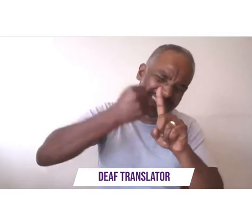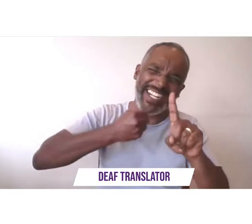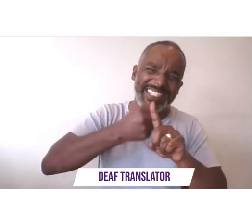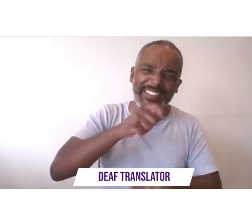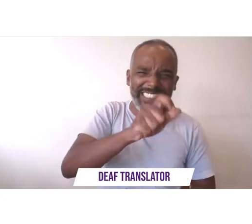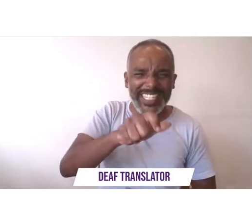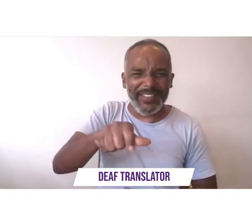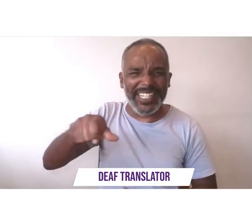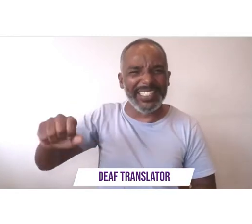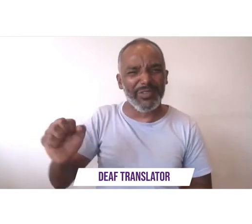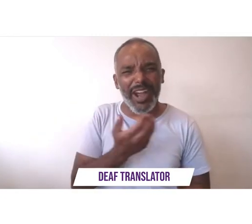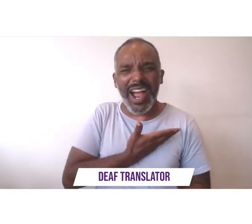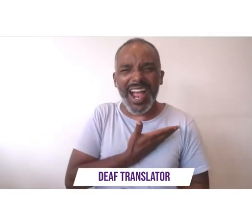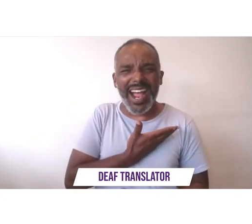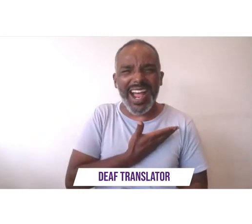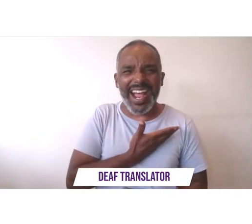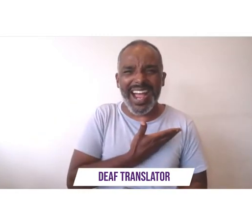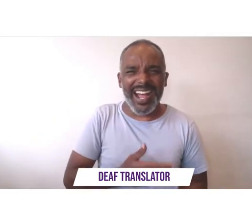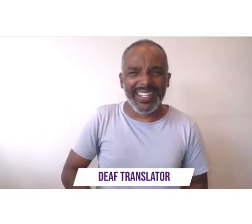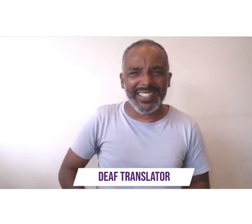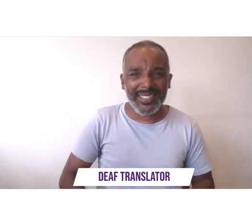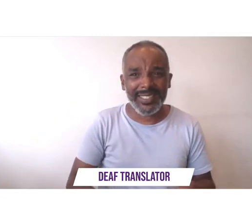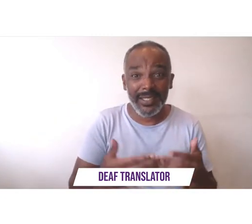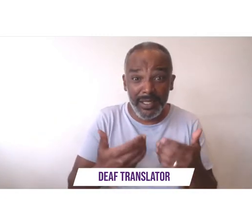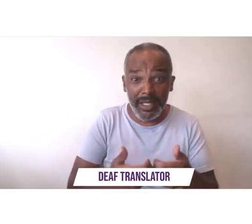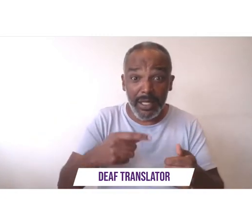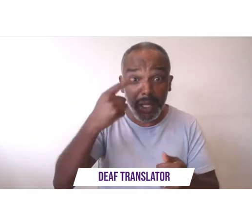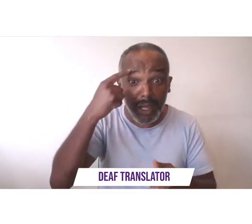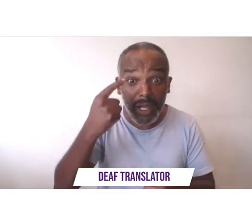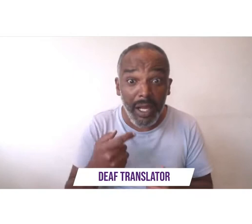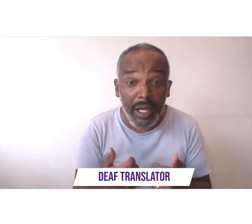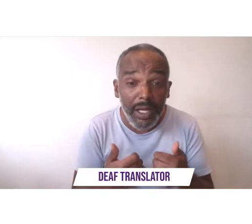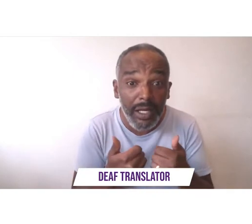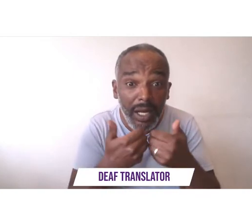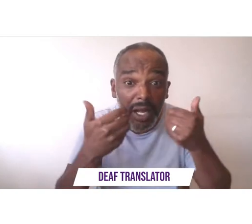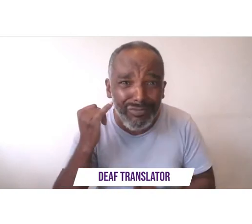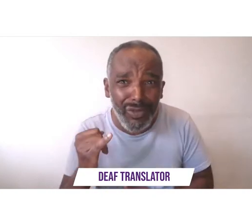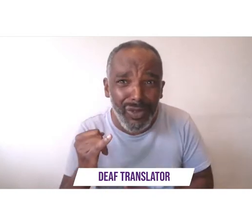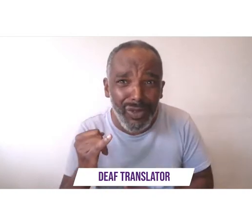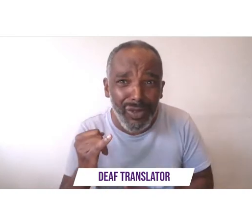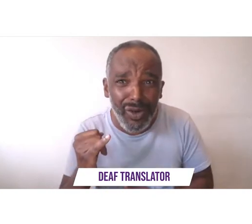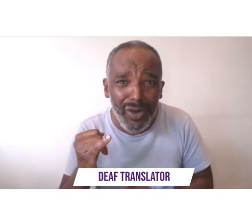civil rights have you ever thought apartheid was wrong